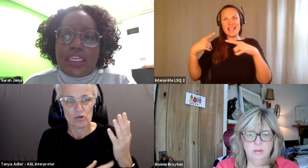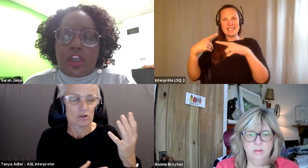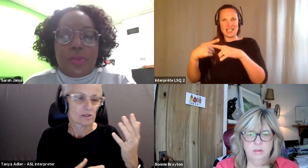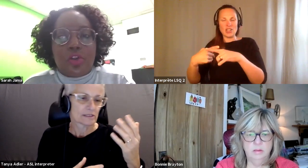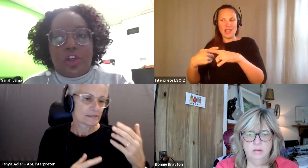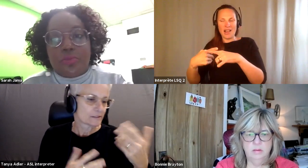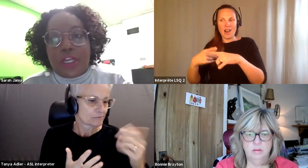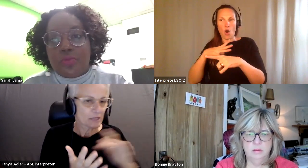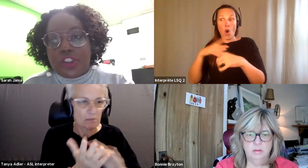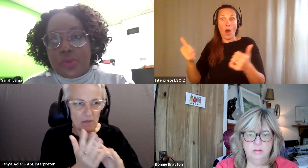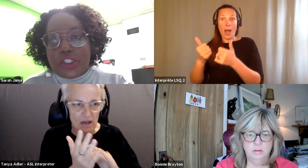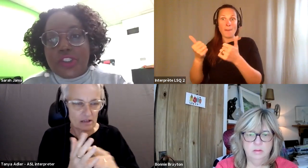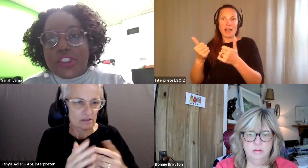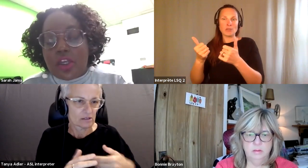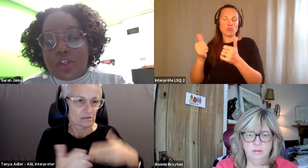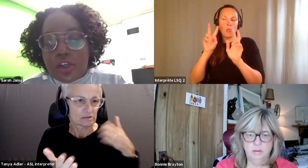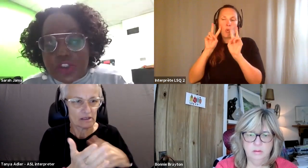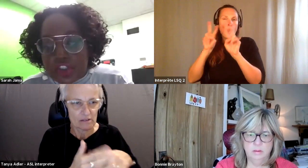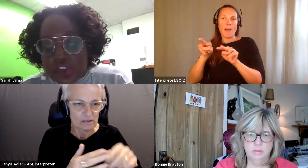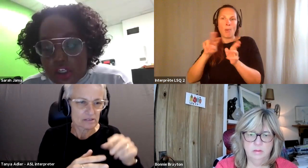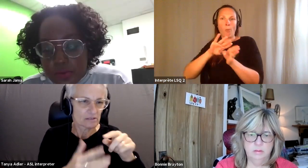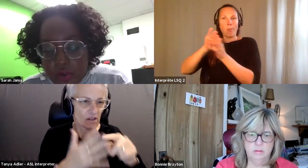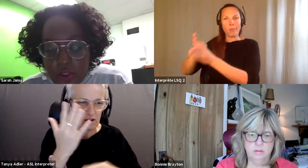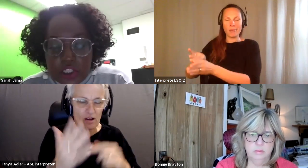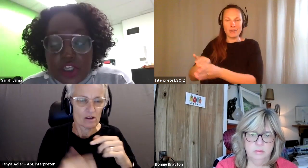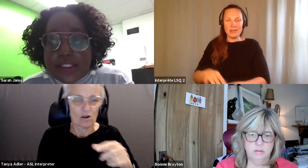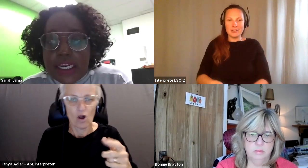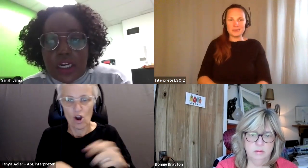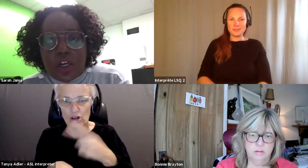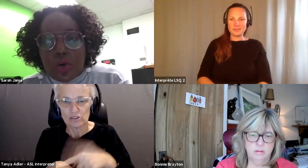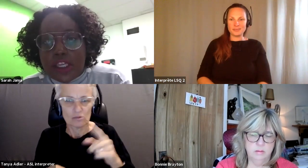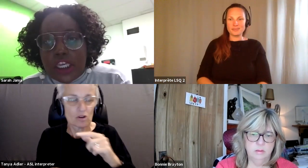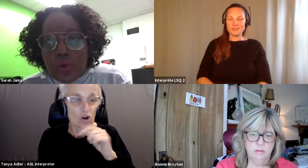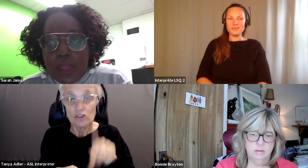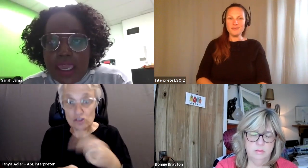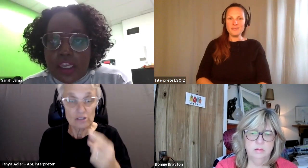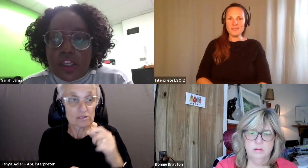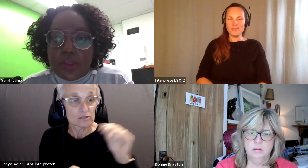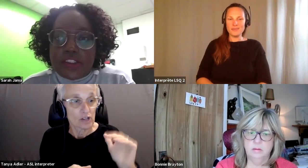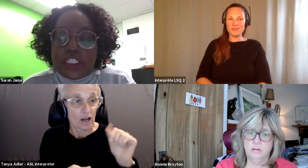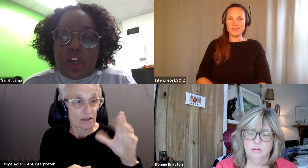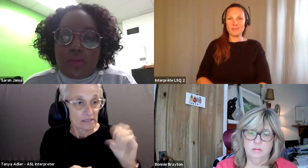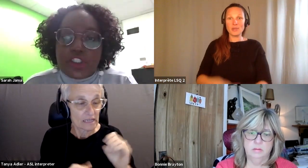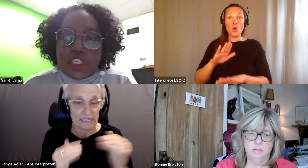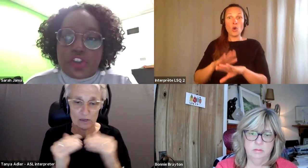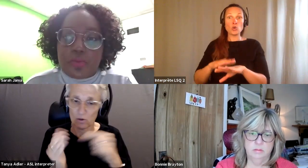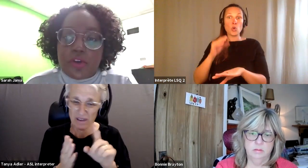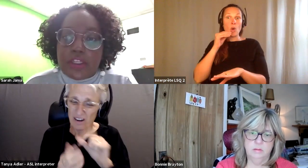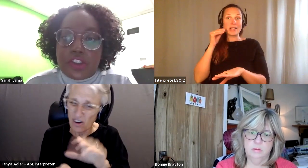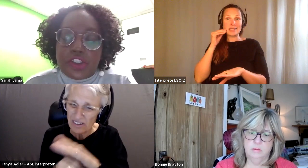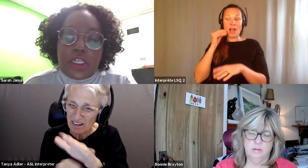Sarah Jama: ending up in our long term care home situations it's not enough to just talk about childcare or equal pay, because these conversations are privileged.